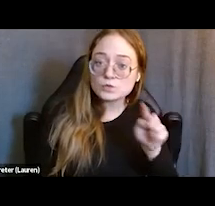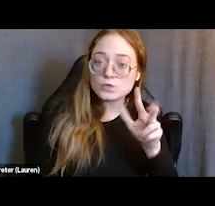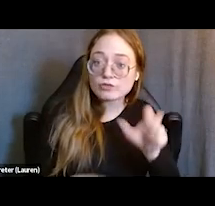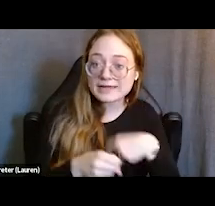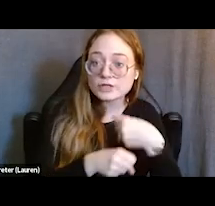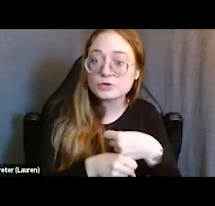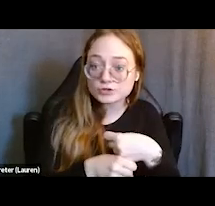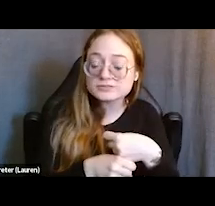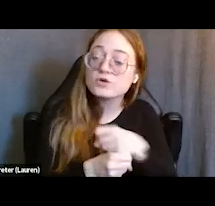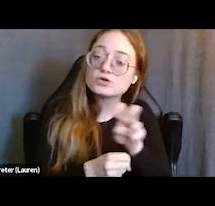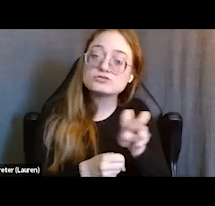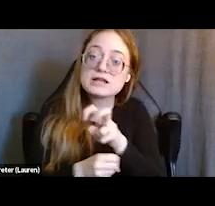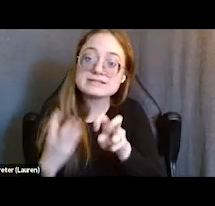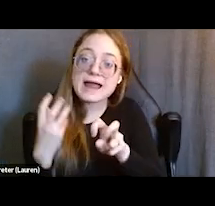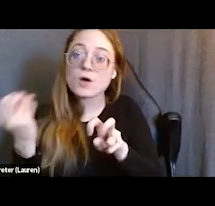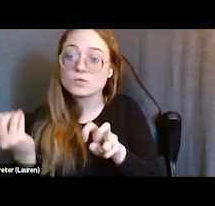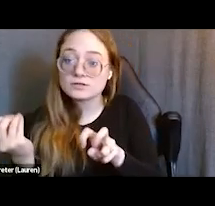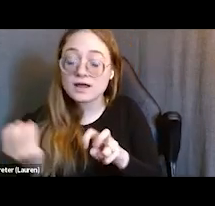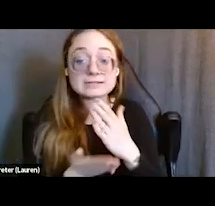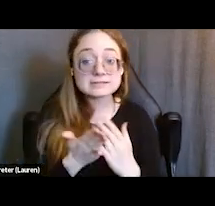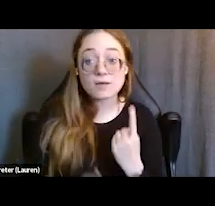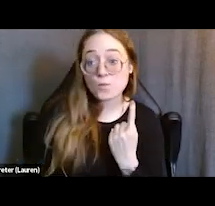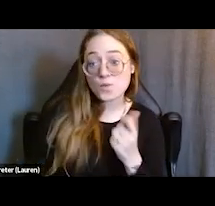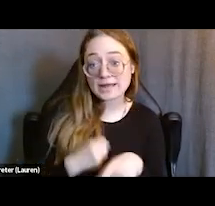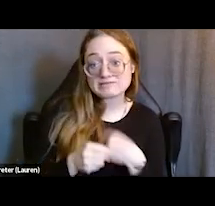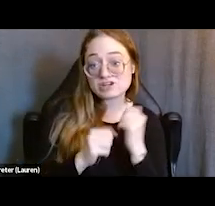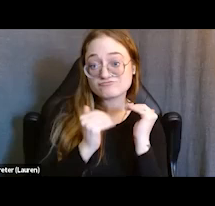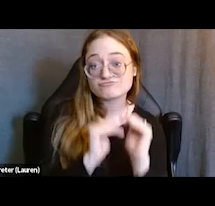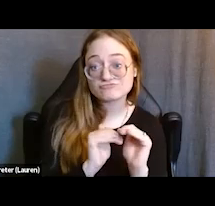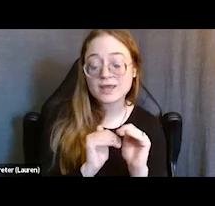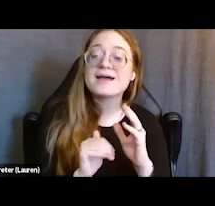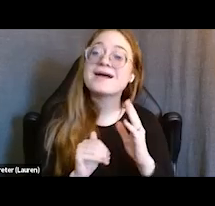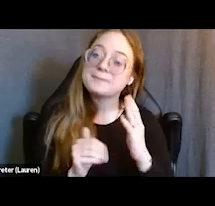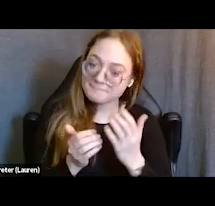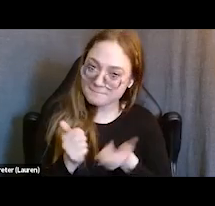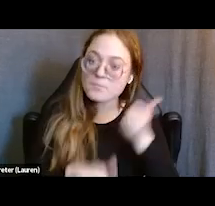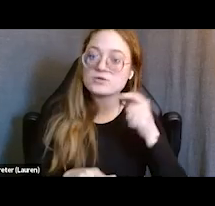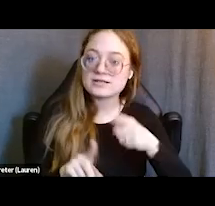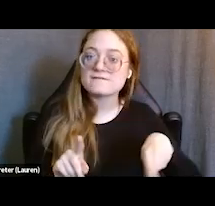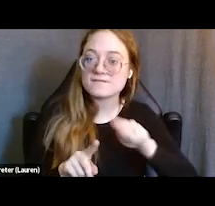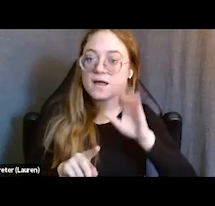Some will only be here one and they most likely will take breaks from the program. We actually expect that young people